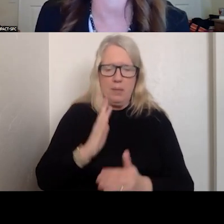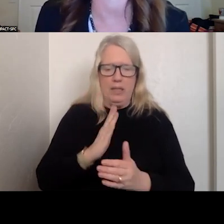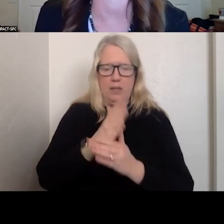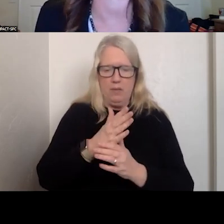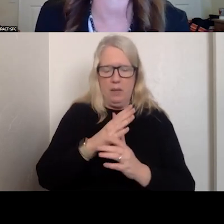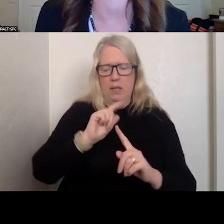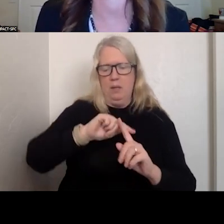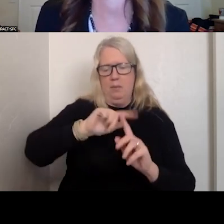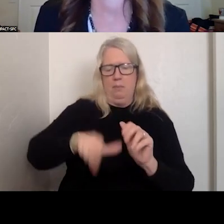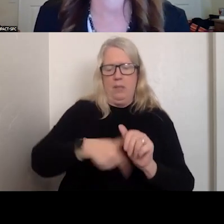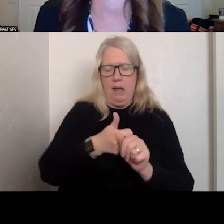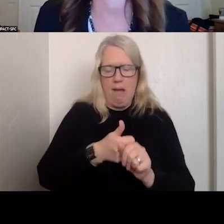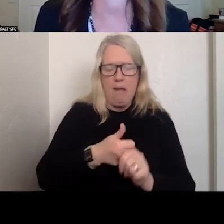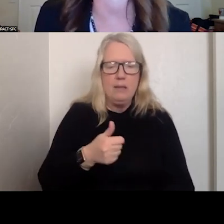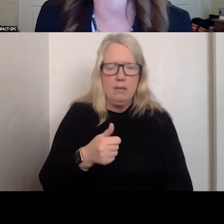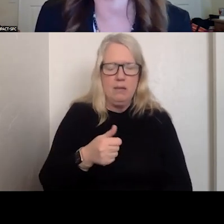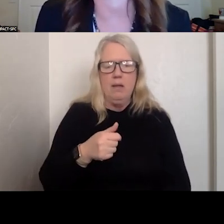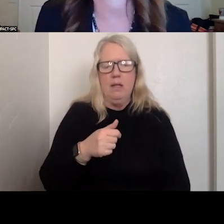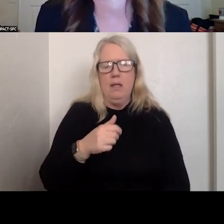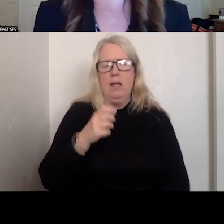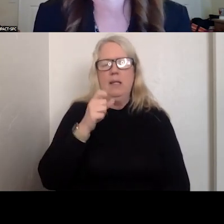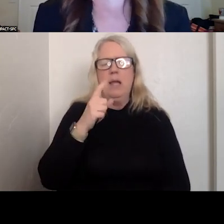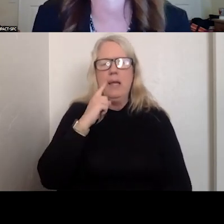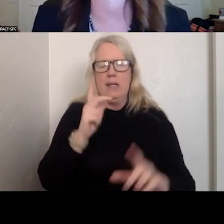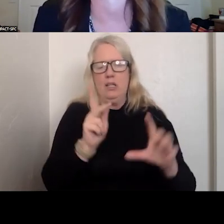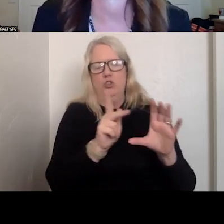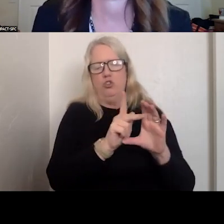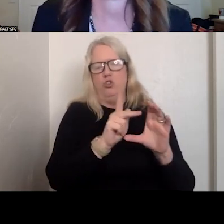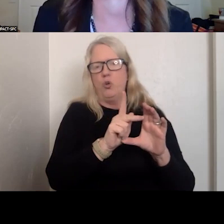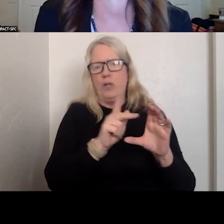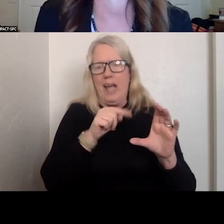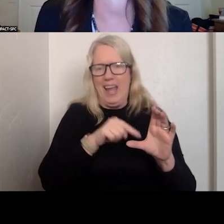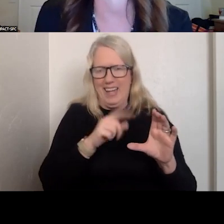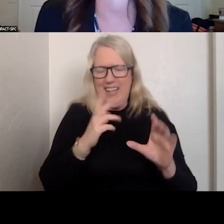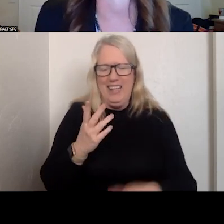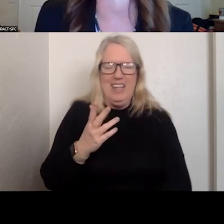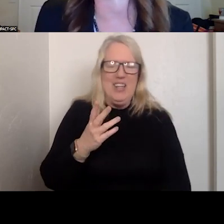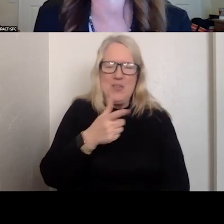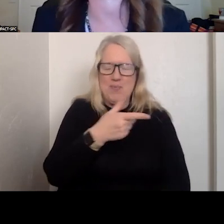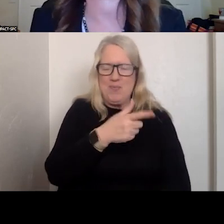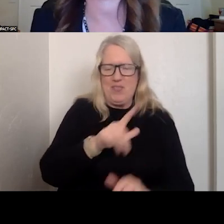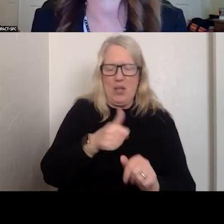BACK OF A CIRCLE K, ESSENTIALLY. WE DON'T WANT TO RESTRICT